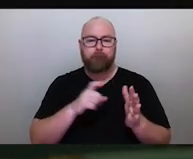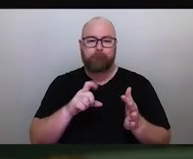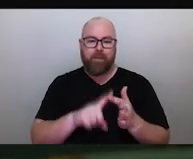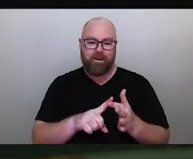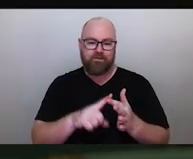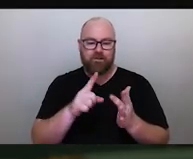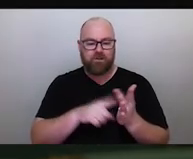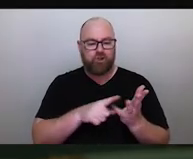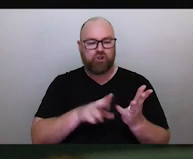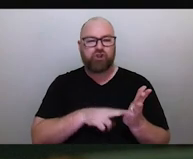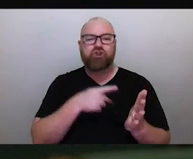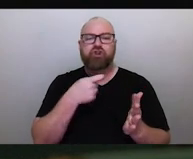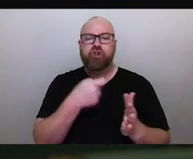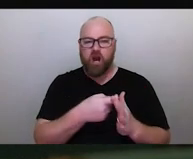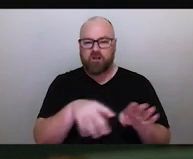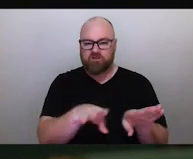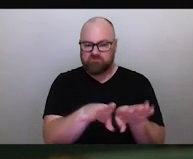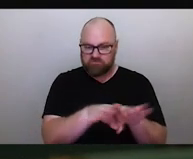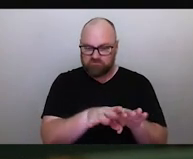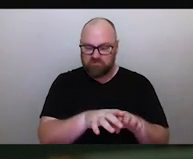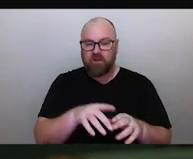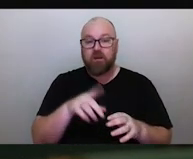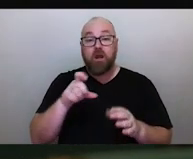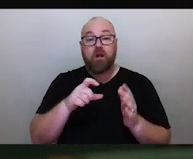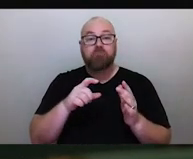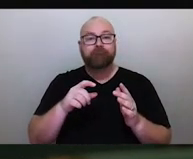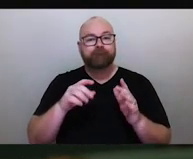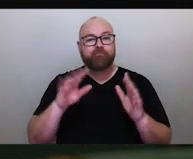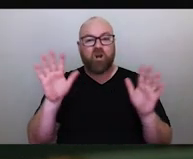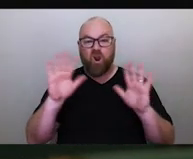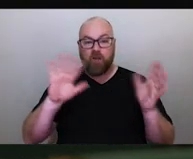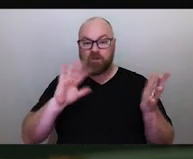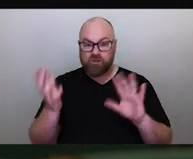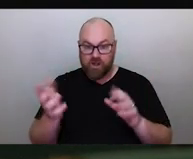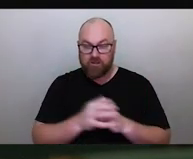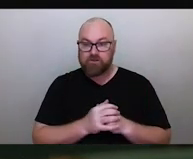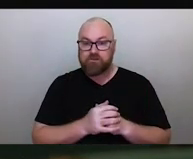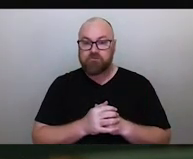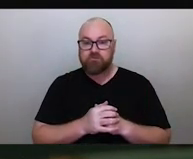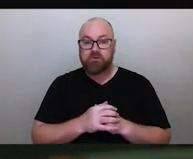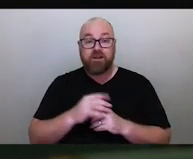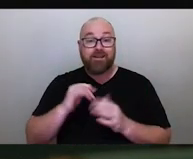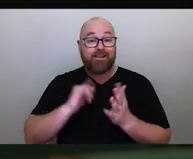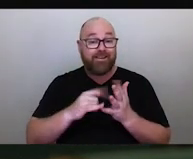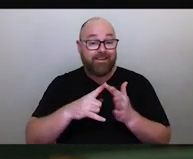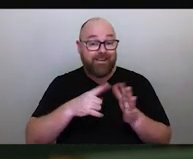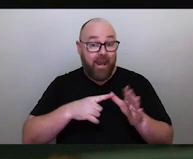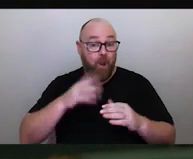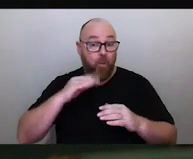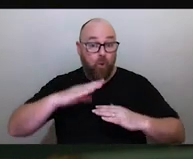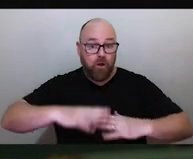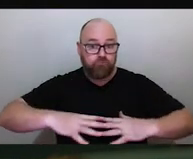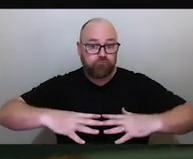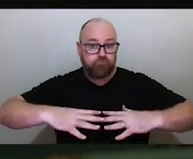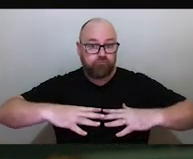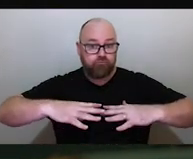And we know that sea levels are rising in landscapes are changing quite dramatically. How will that